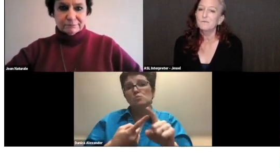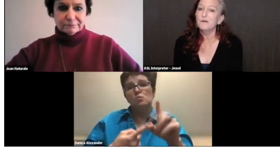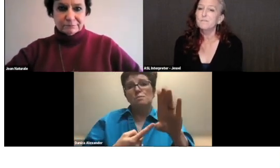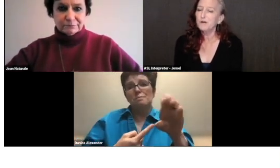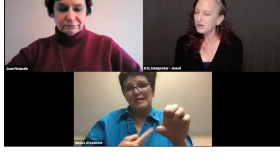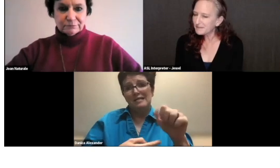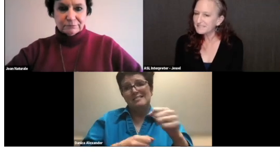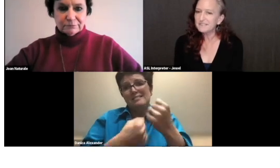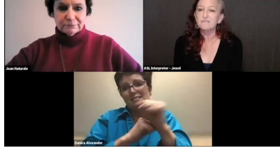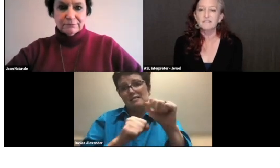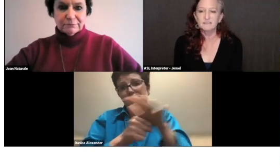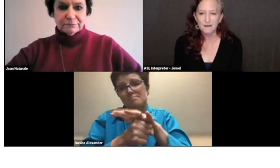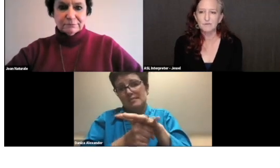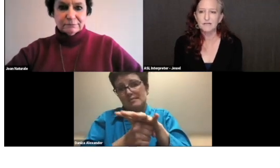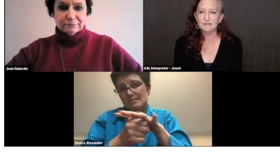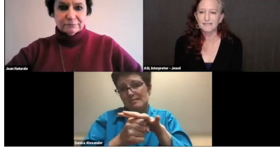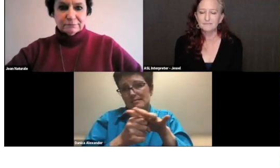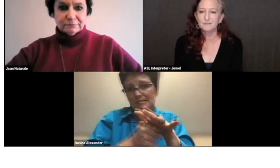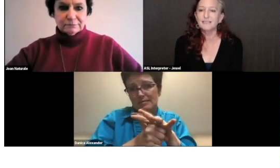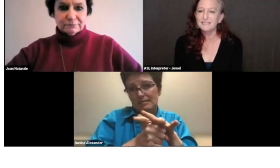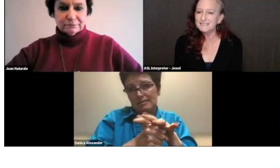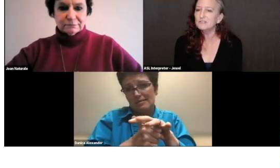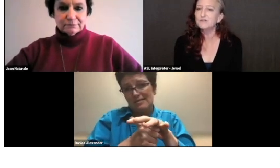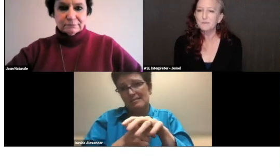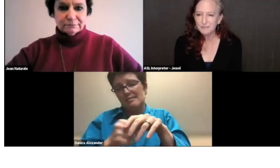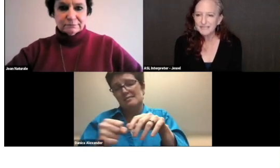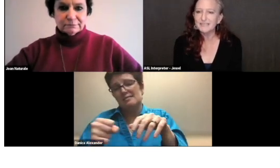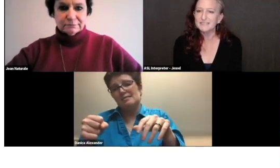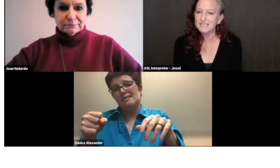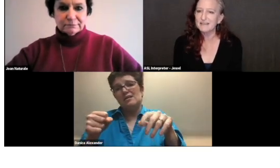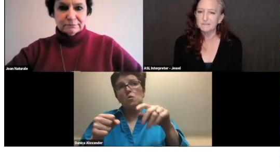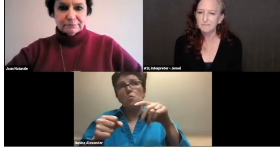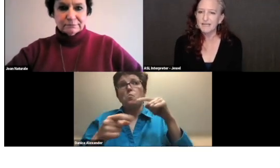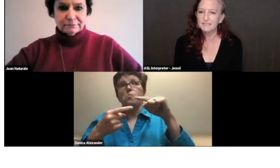Well, the purpose of the library is to be a safe space.